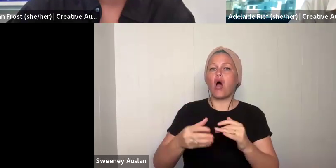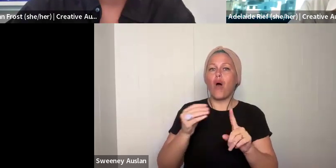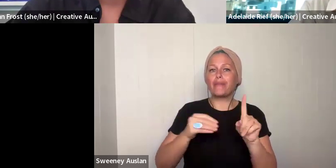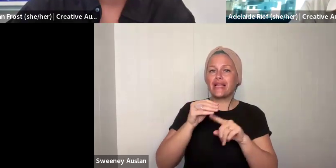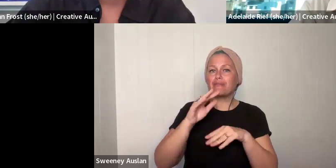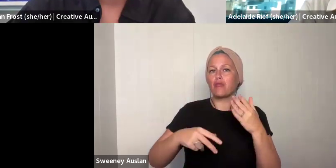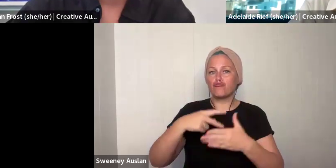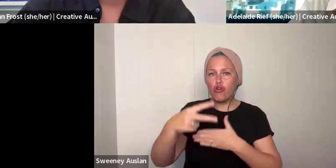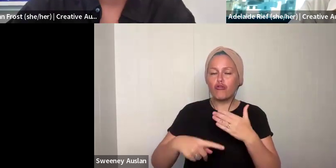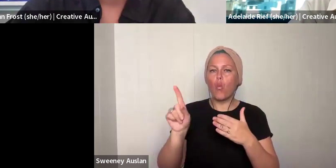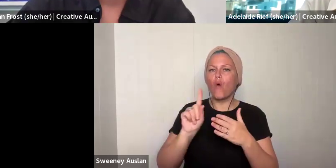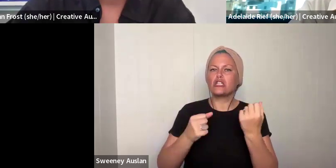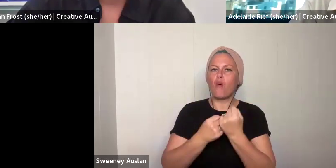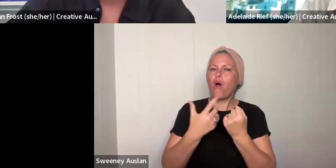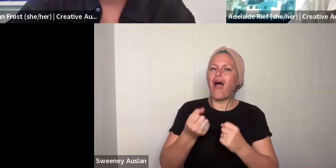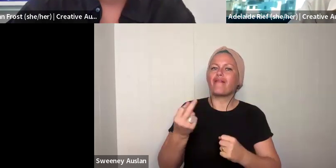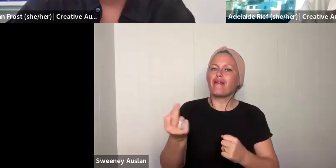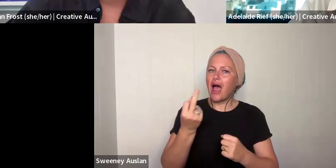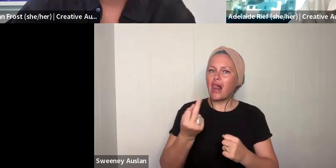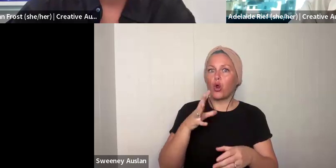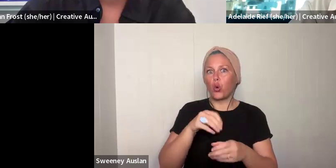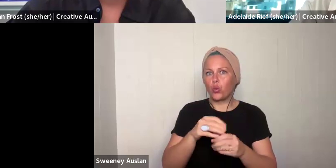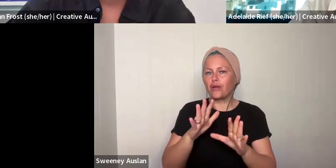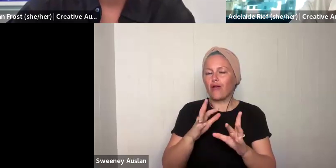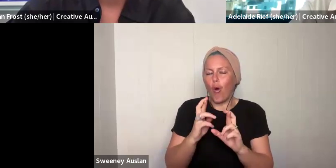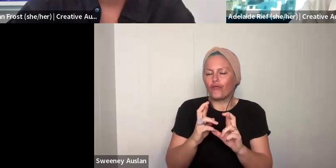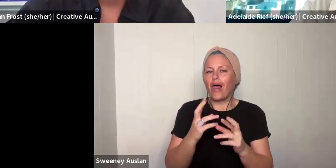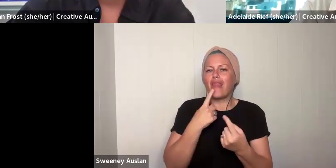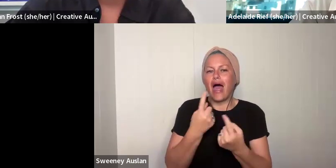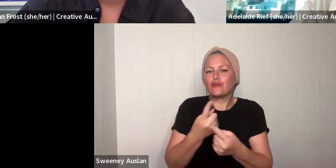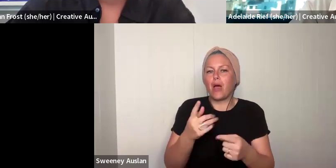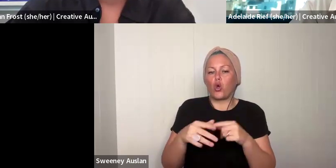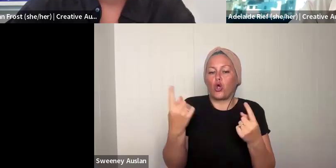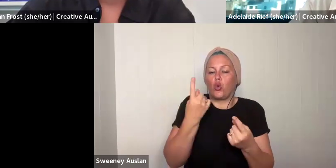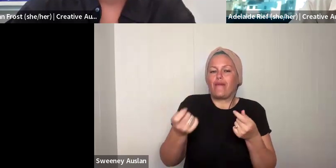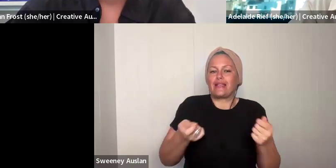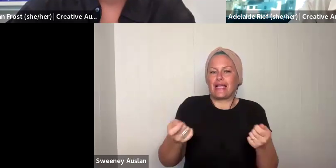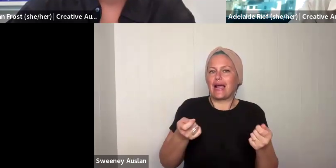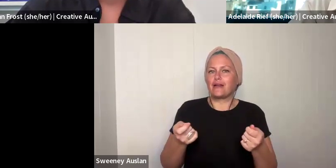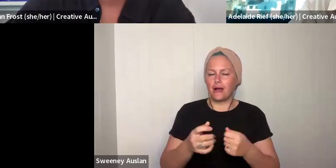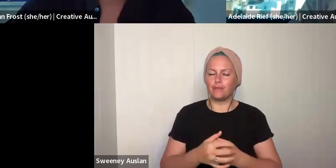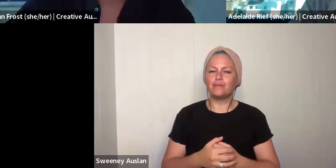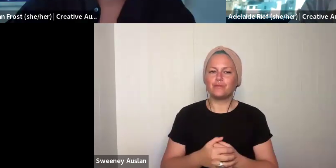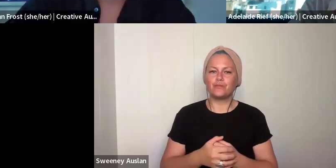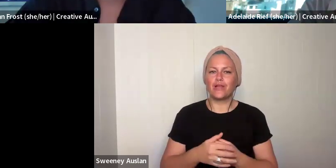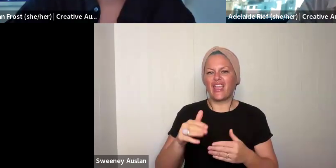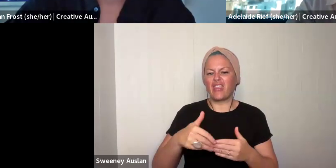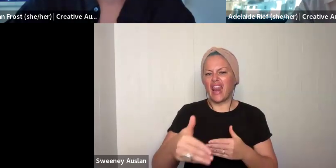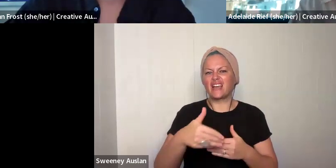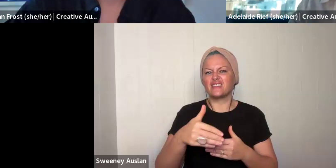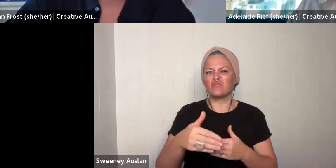bottom of the page, and there is a stay in touch button and Emerald will also put that in the